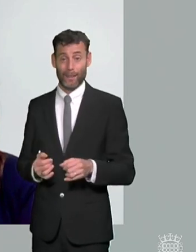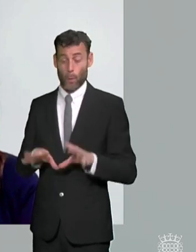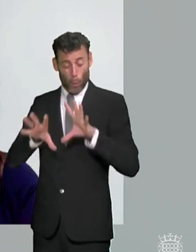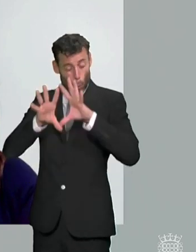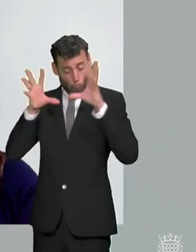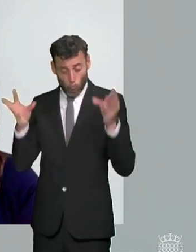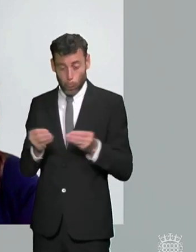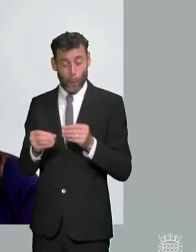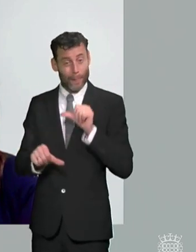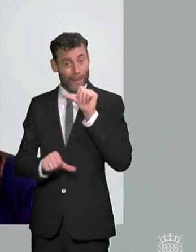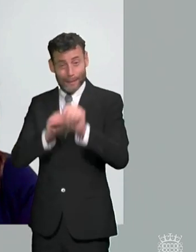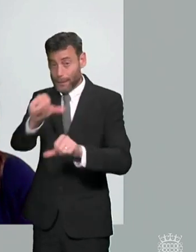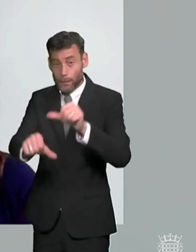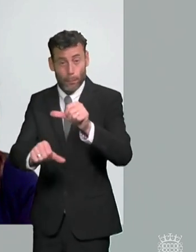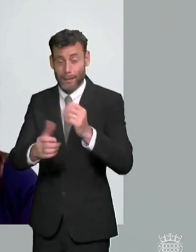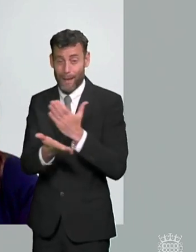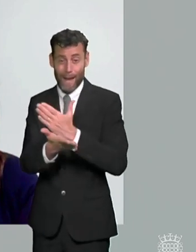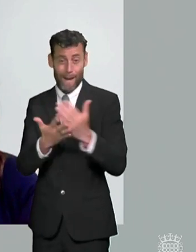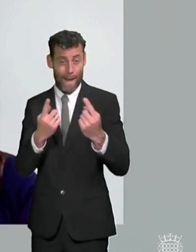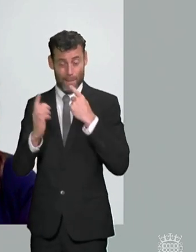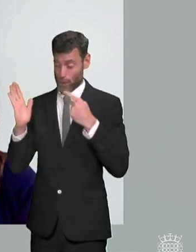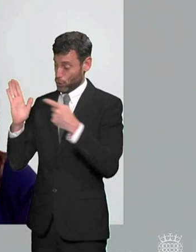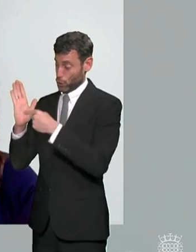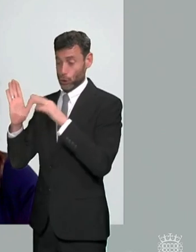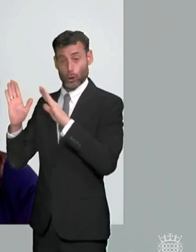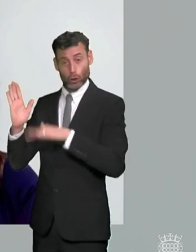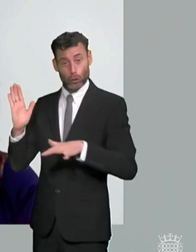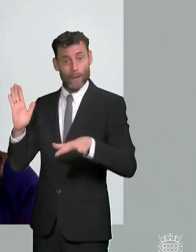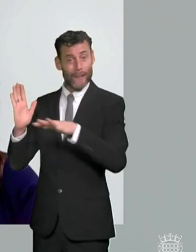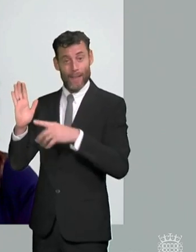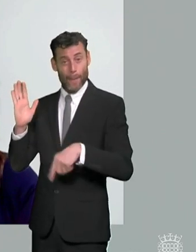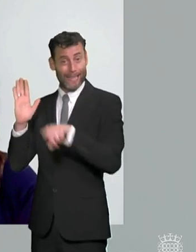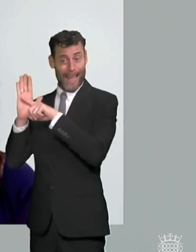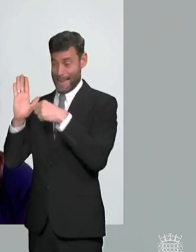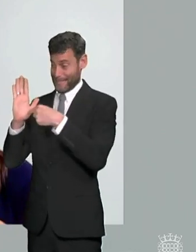in the children families act and in the send regulations so what this actually means is a